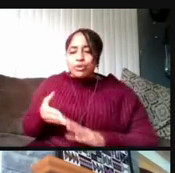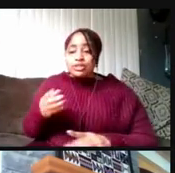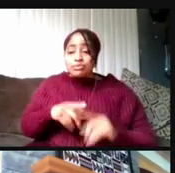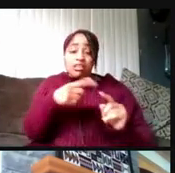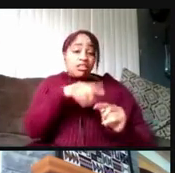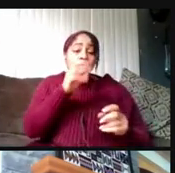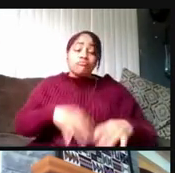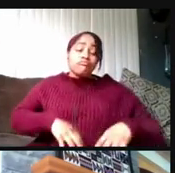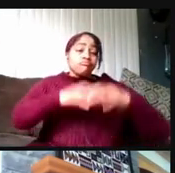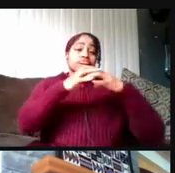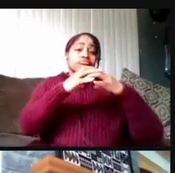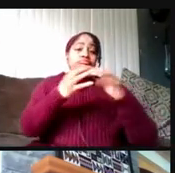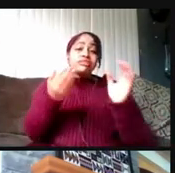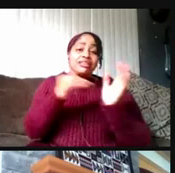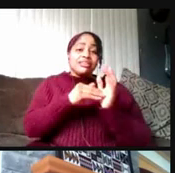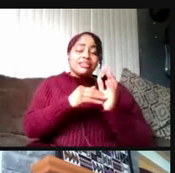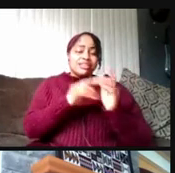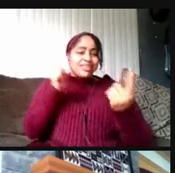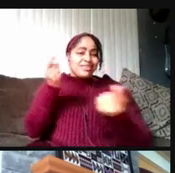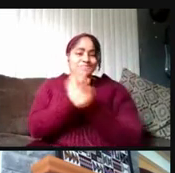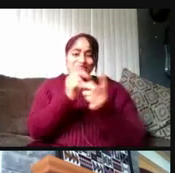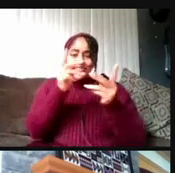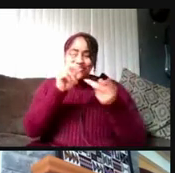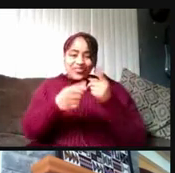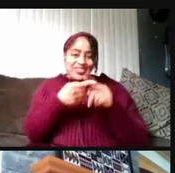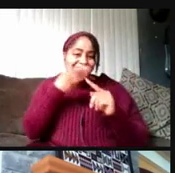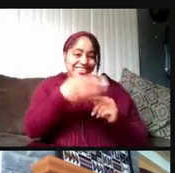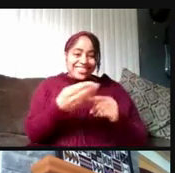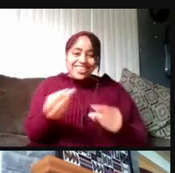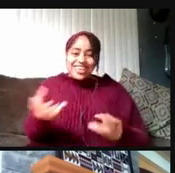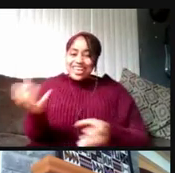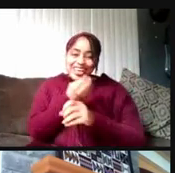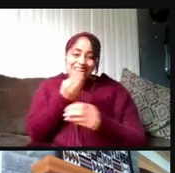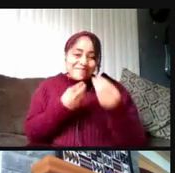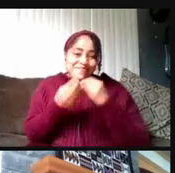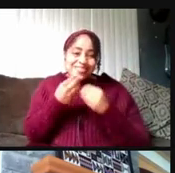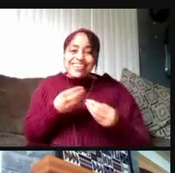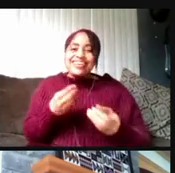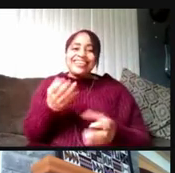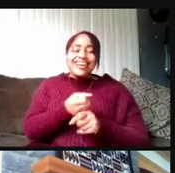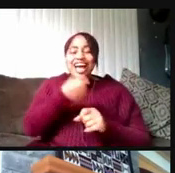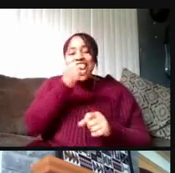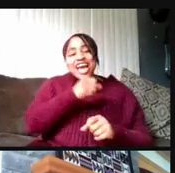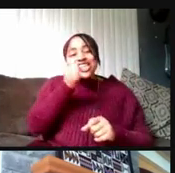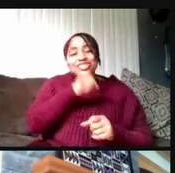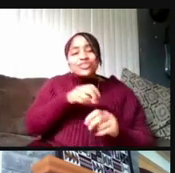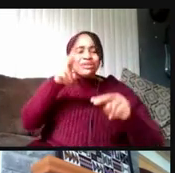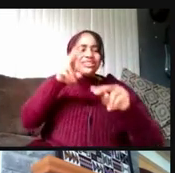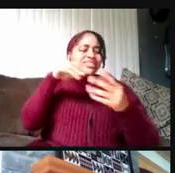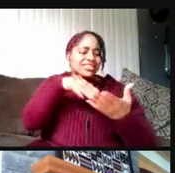So meet a friend there, grab a meal, grab an ice cream cone, study there if you choose to do so